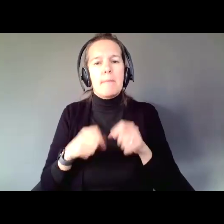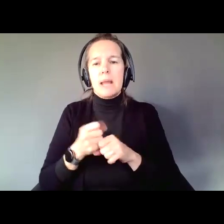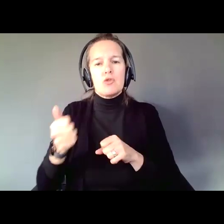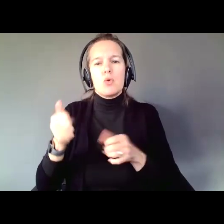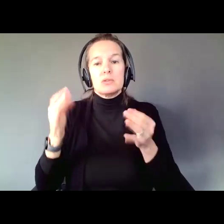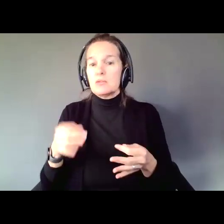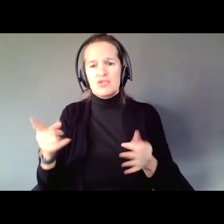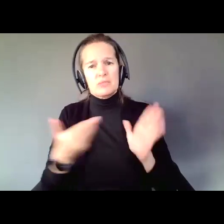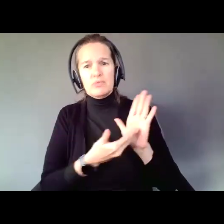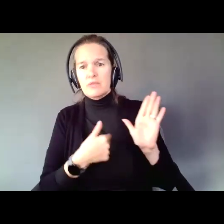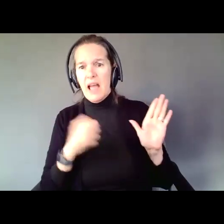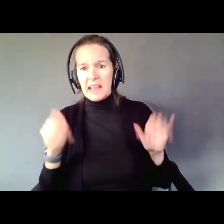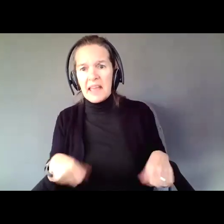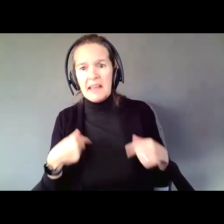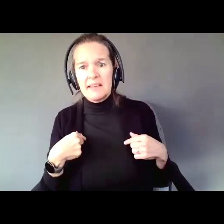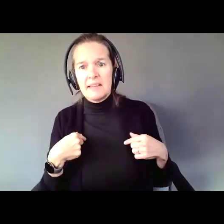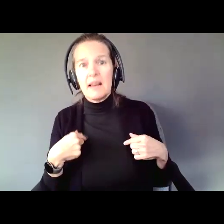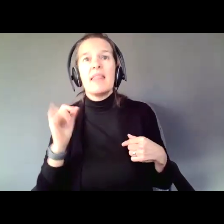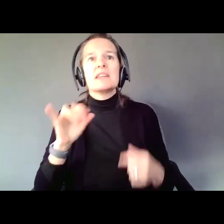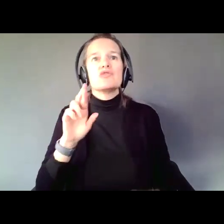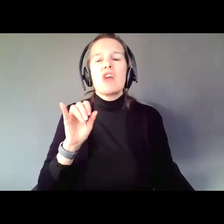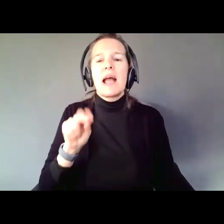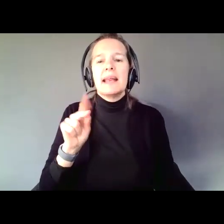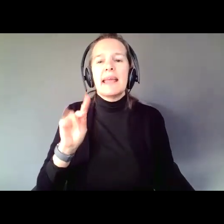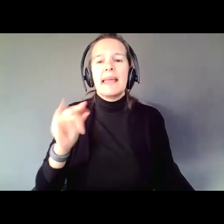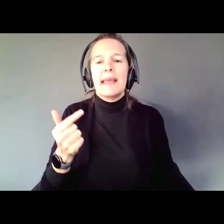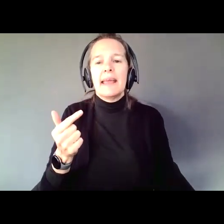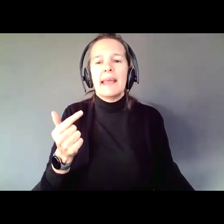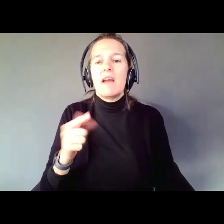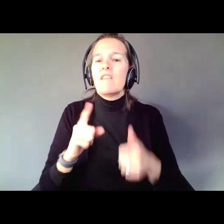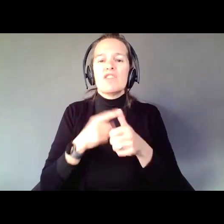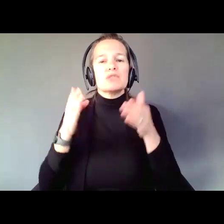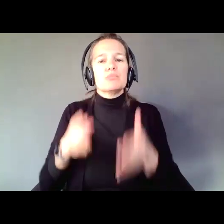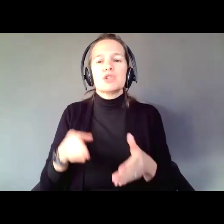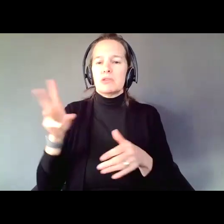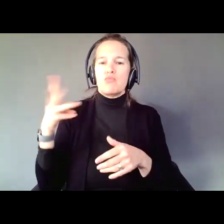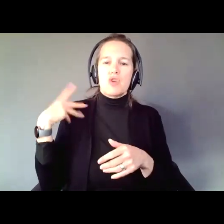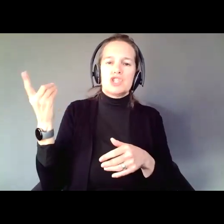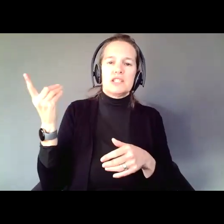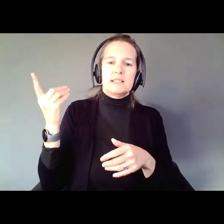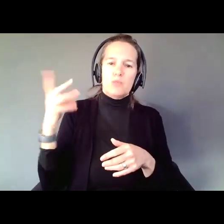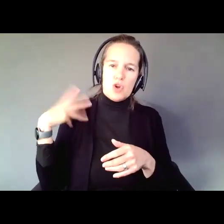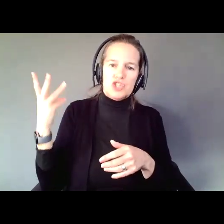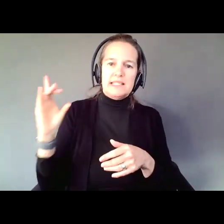There are people across the country. This is Ryan King. Ryan was the first person in Washington, DC. He had been in guardianship